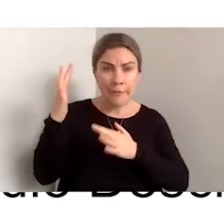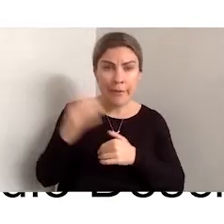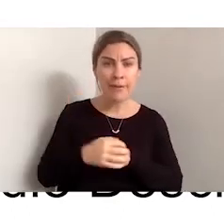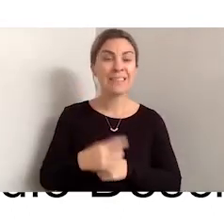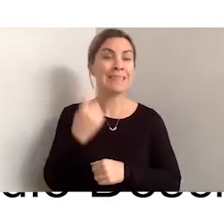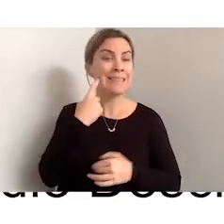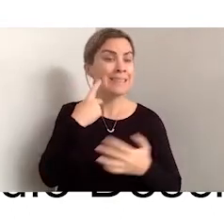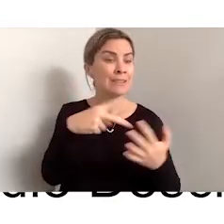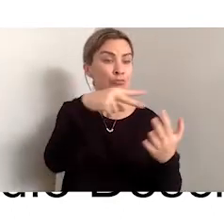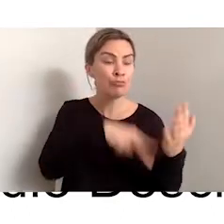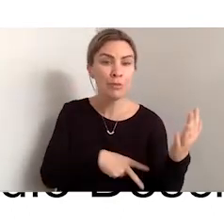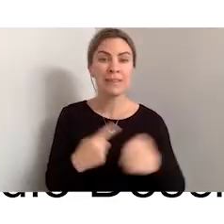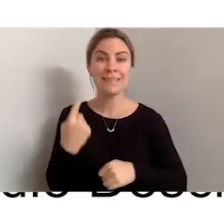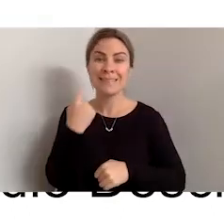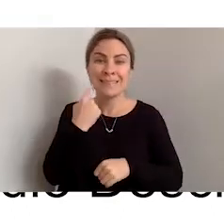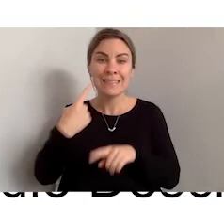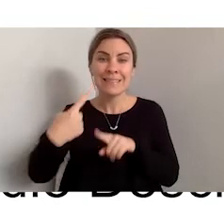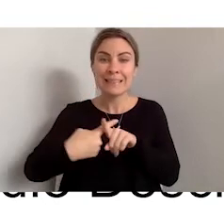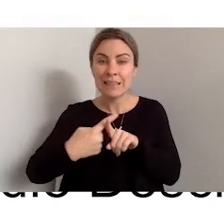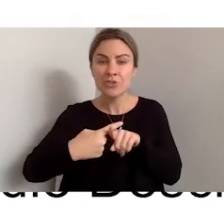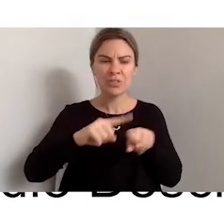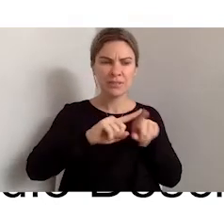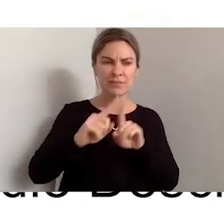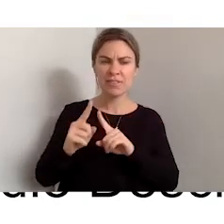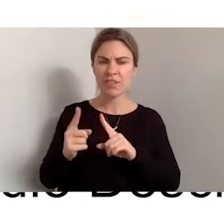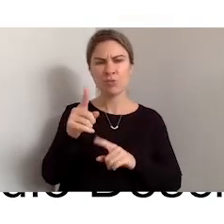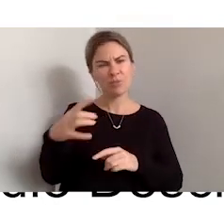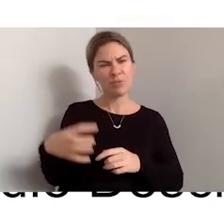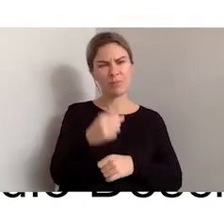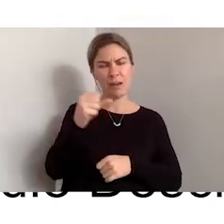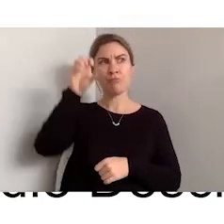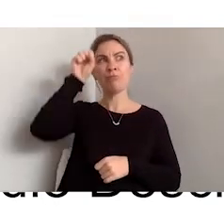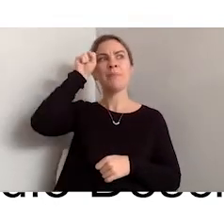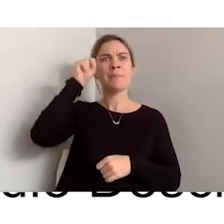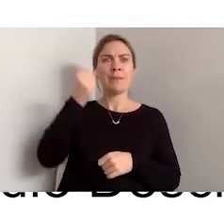are up to date with the latest trends and acknowledge them. For an